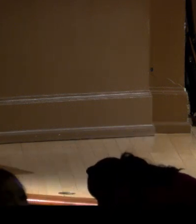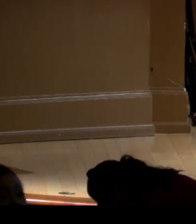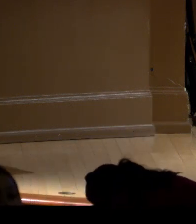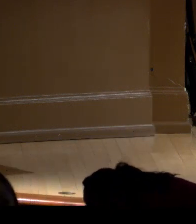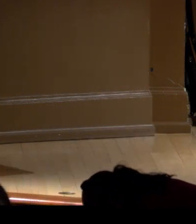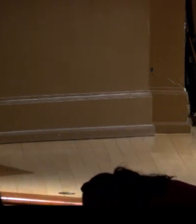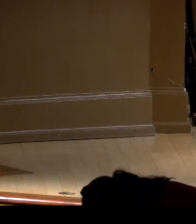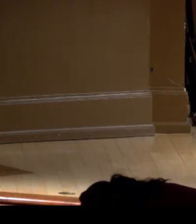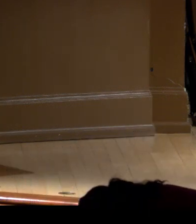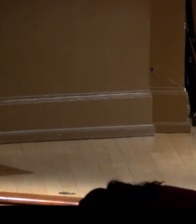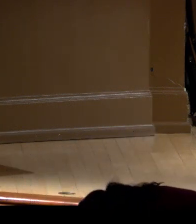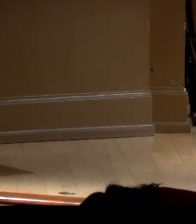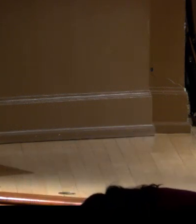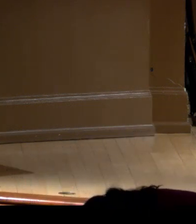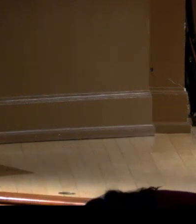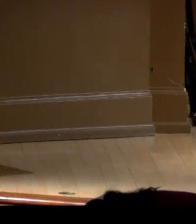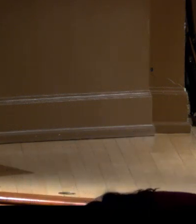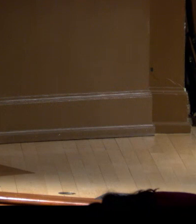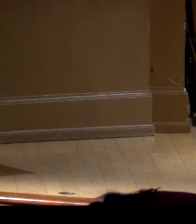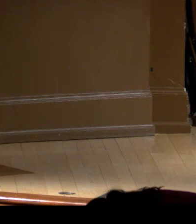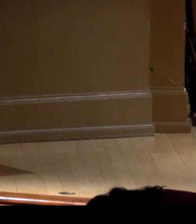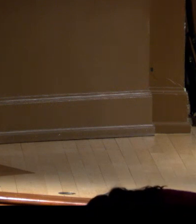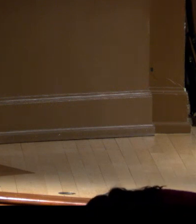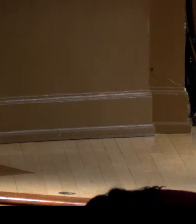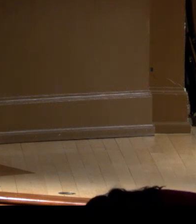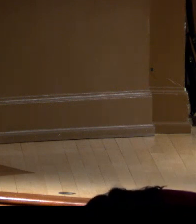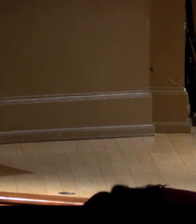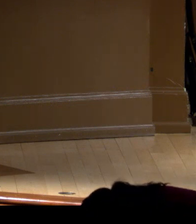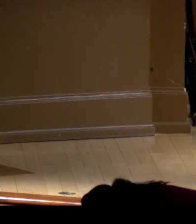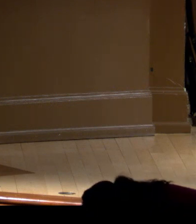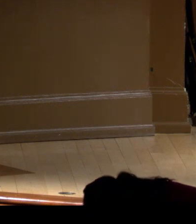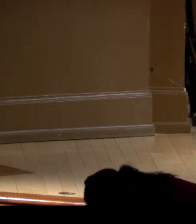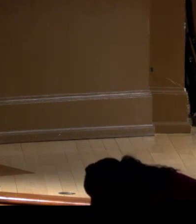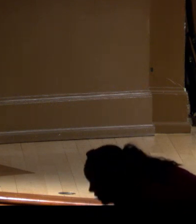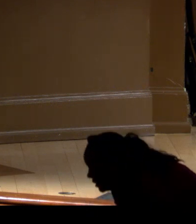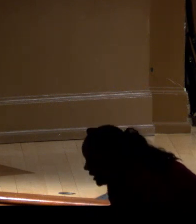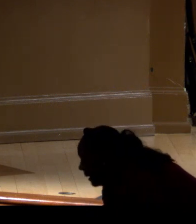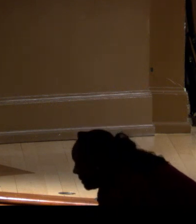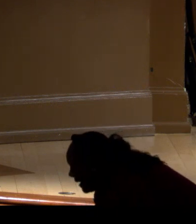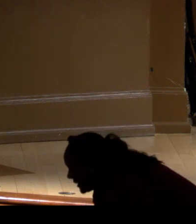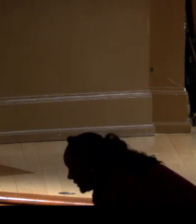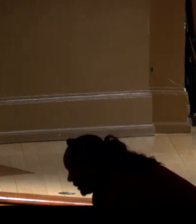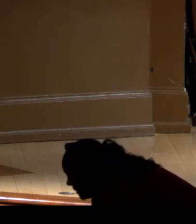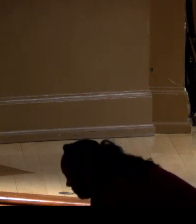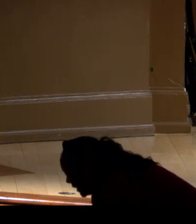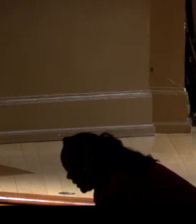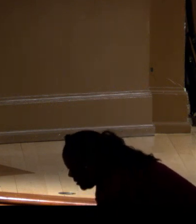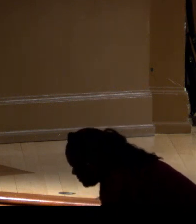and give everybody a round of applause for tremendous presentations. (audience applauding)